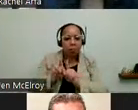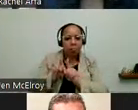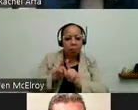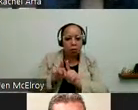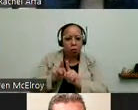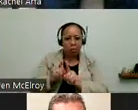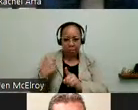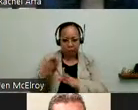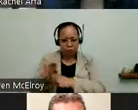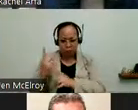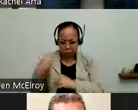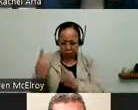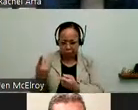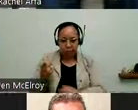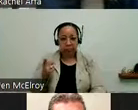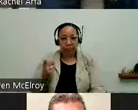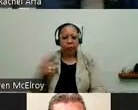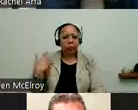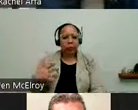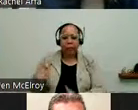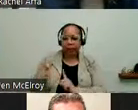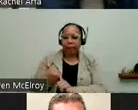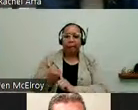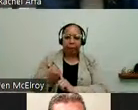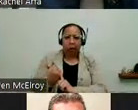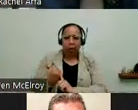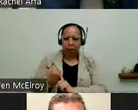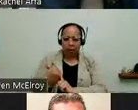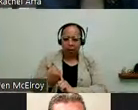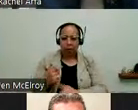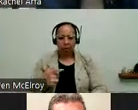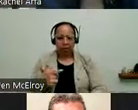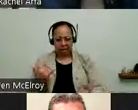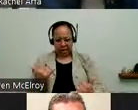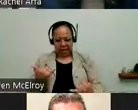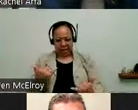many mentors in my career who made such an impact and brought me up to date.